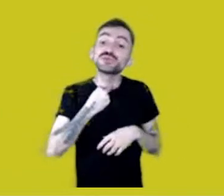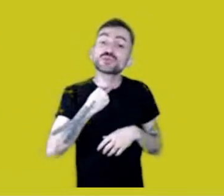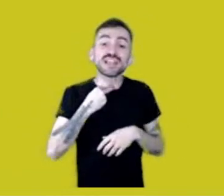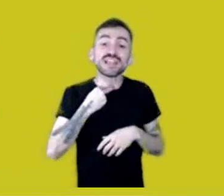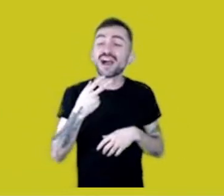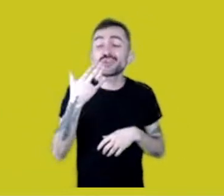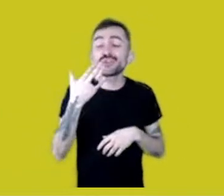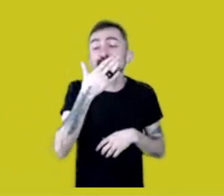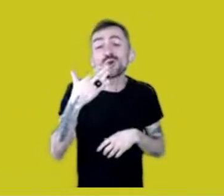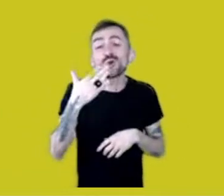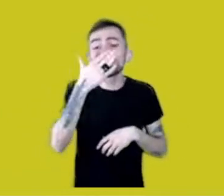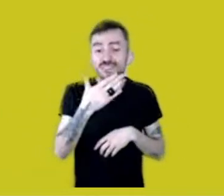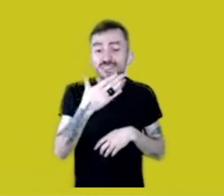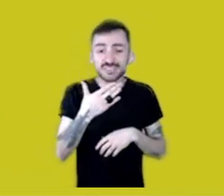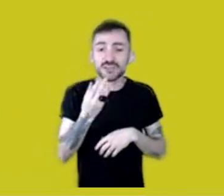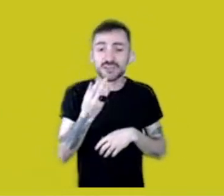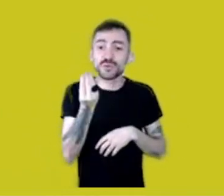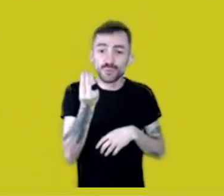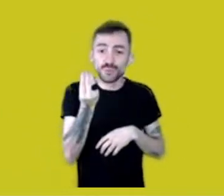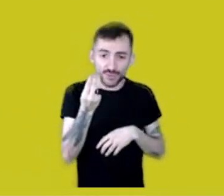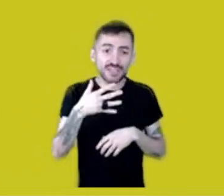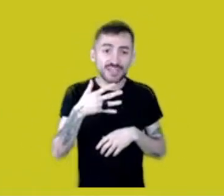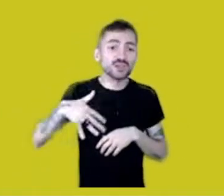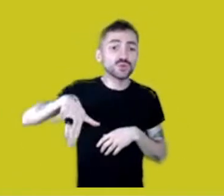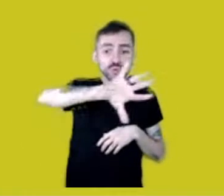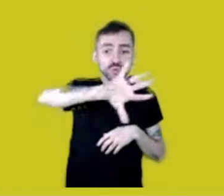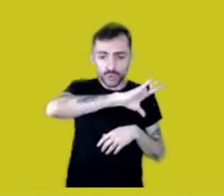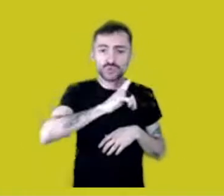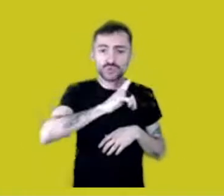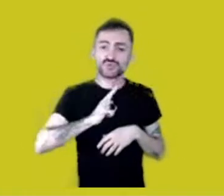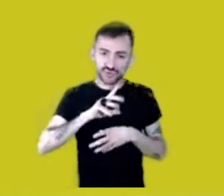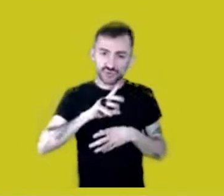because all of our peoples have that. Thank you, Maria Thaís,